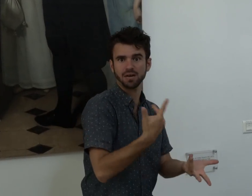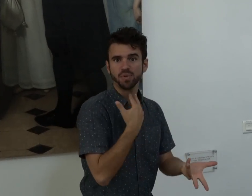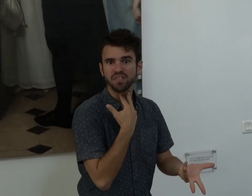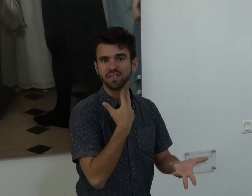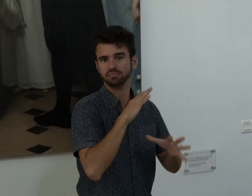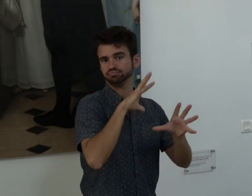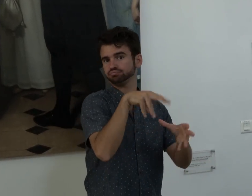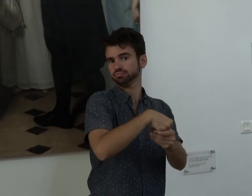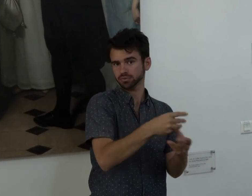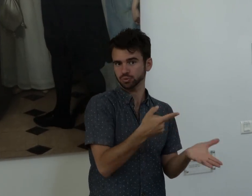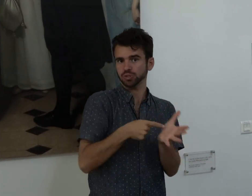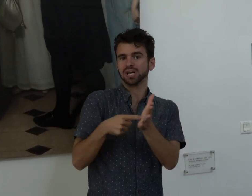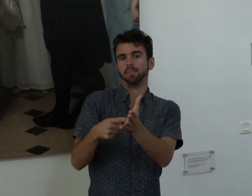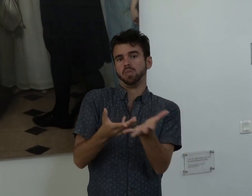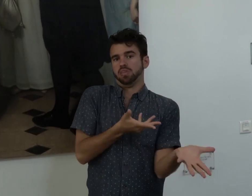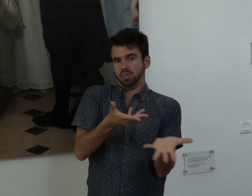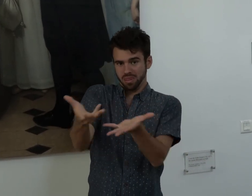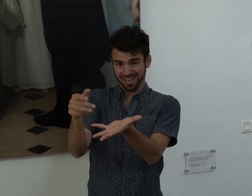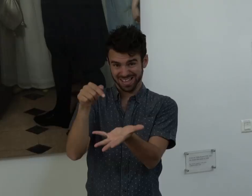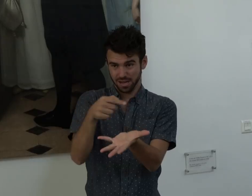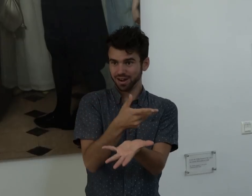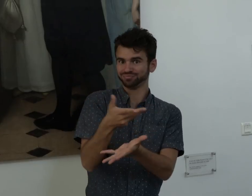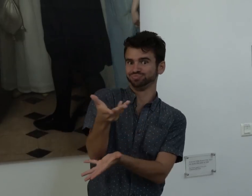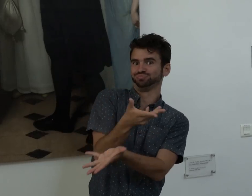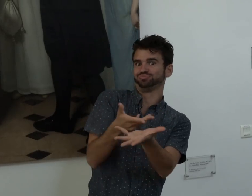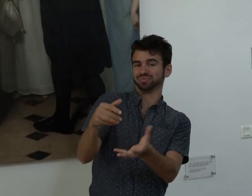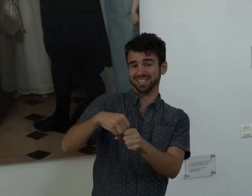Their goal was to prove them the fact, a Deaf student can sign and speak well as hearing people can do.